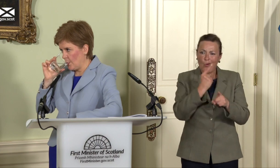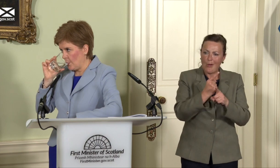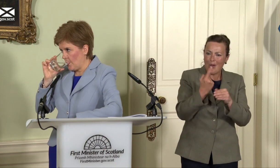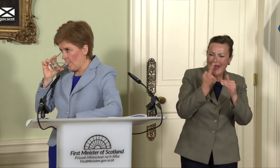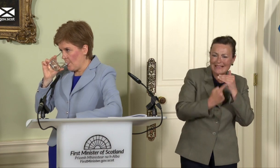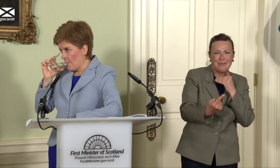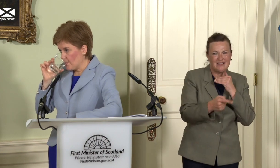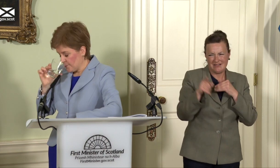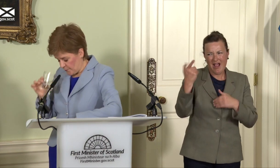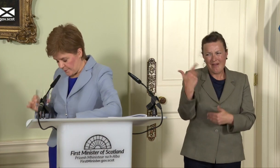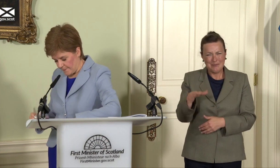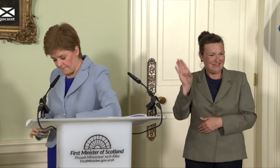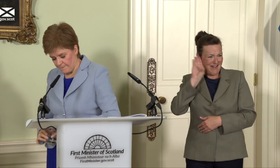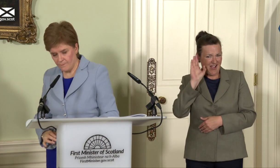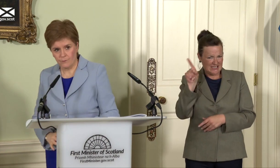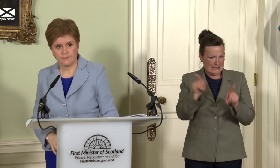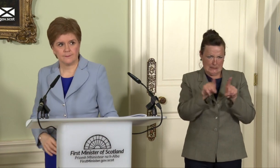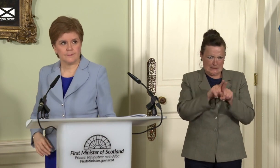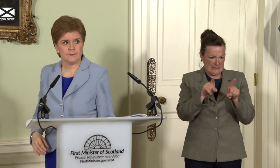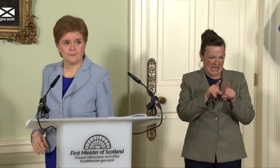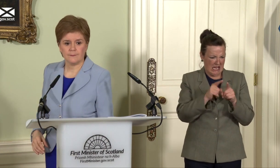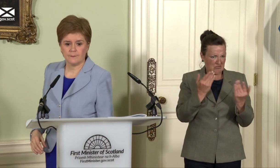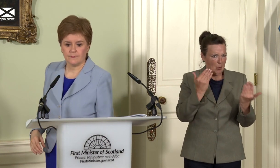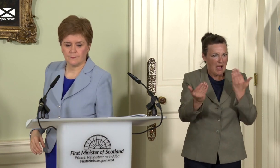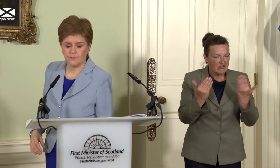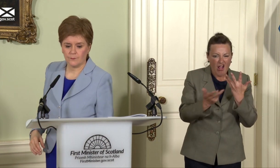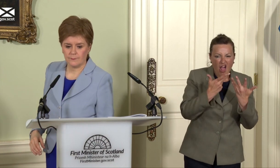particularly comparators with other small countries; is it just those new voters,